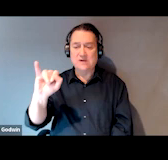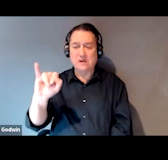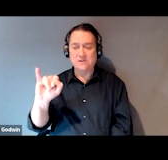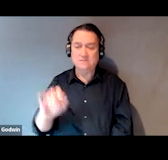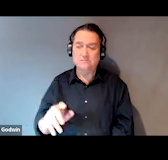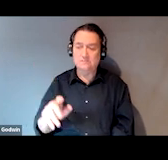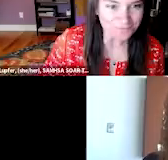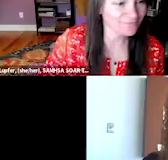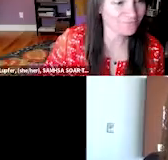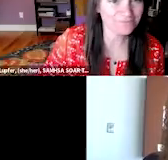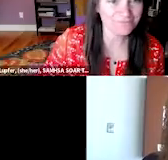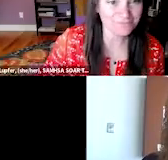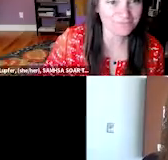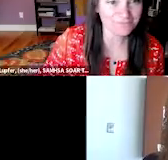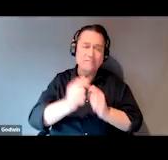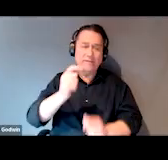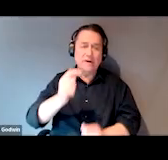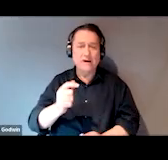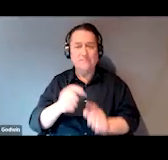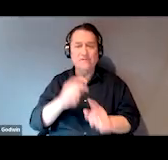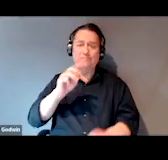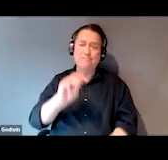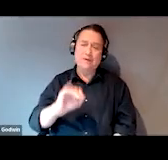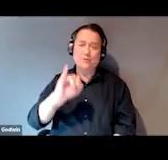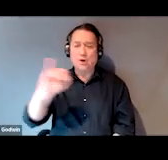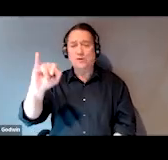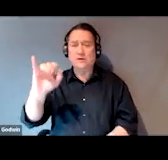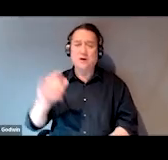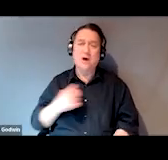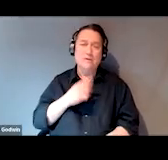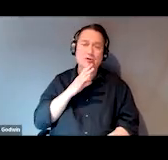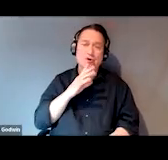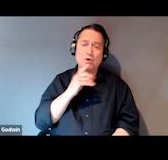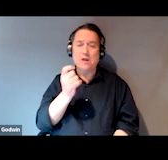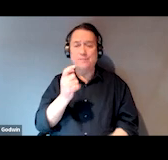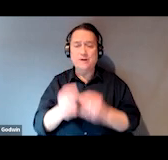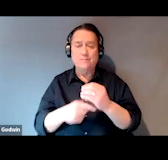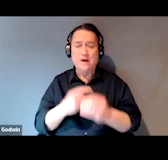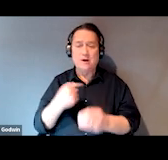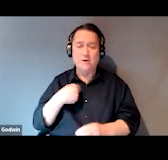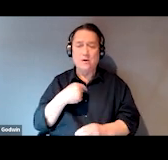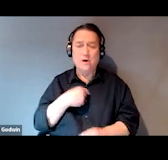Hi, good afternoon everybody from Milwaukee. I'm gonna talk a little bit about our SOAR program,